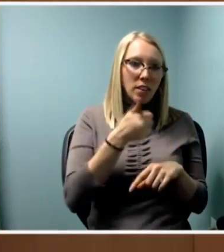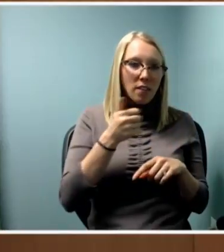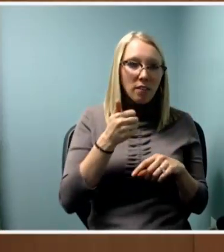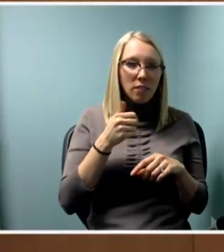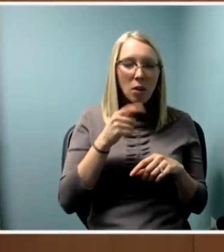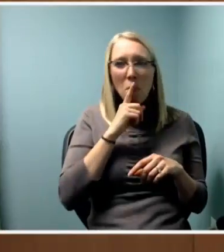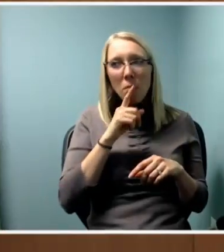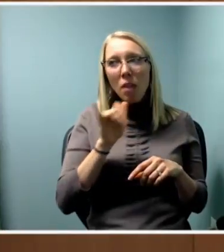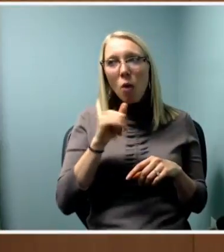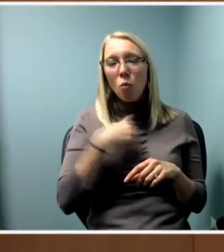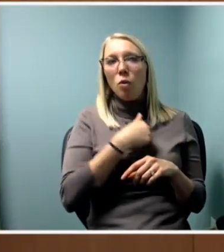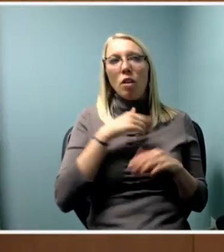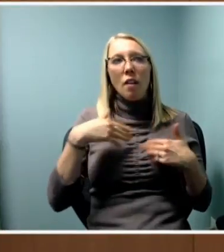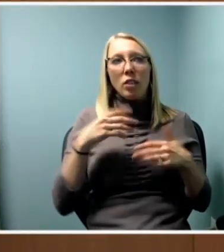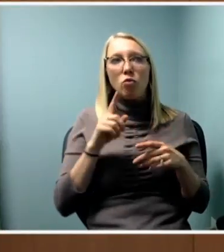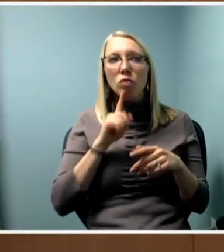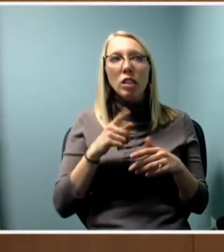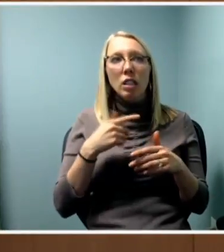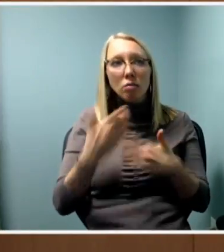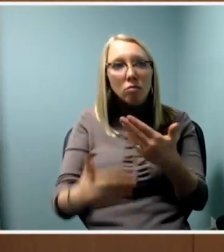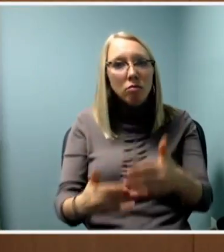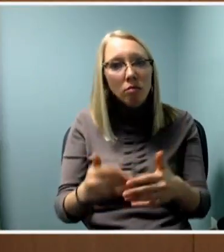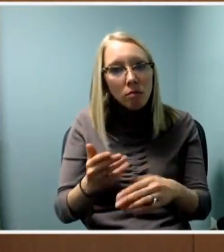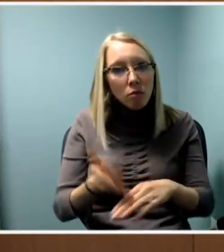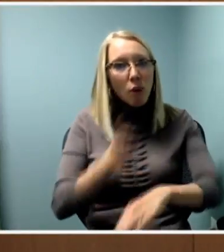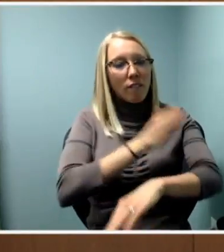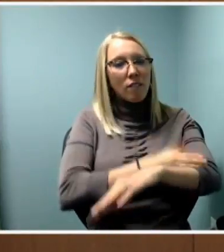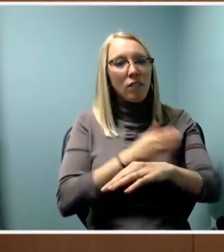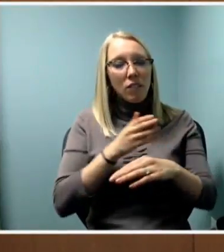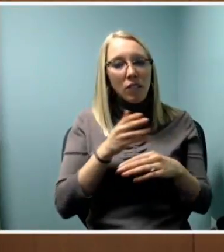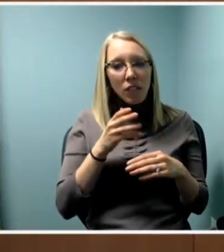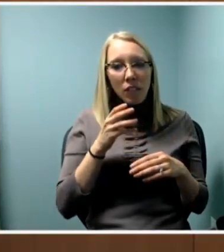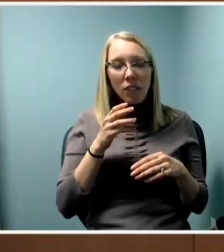I wouldn't have been here 20 years ago and it's not because I'm 29-- no I'm not 29.